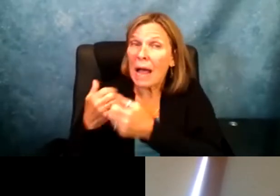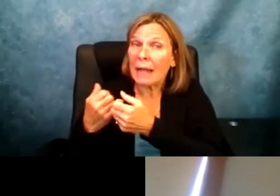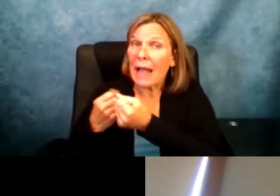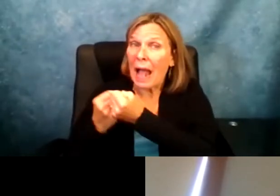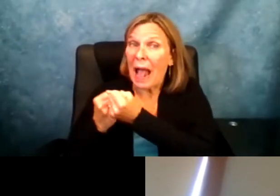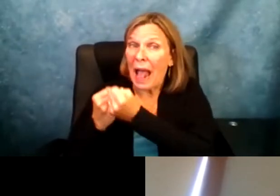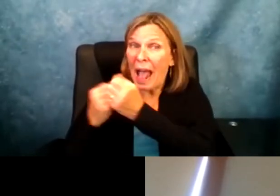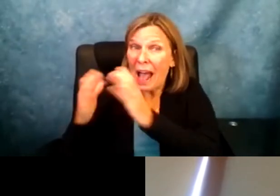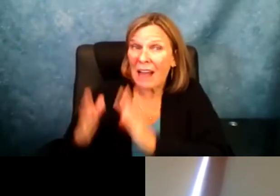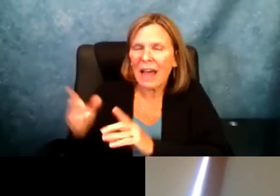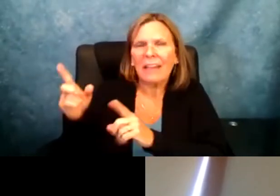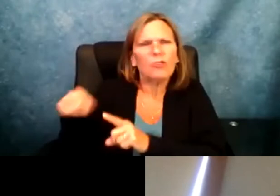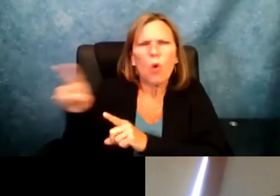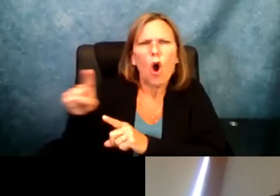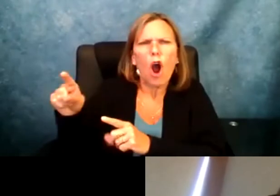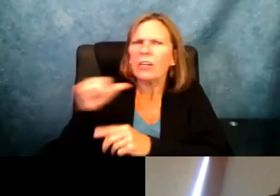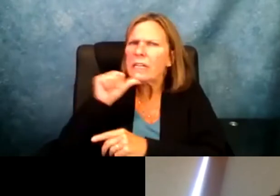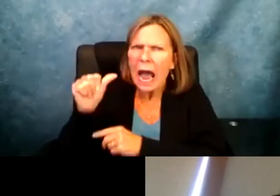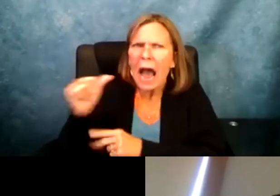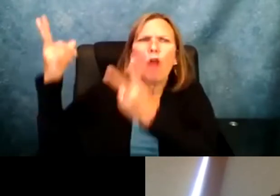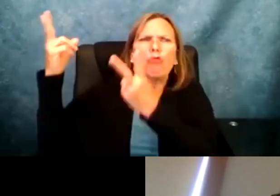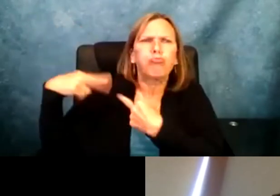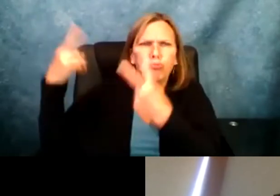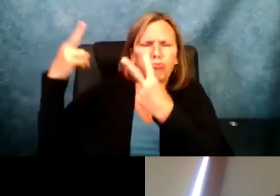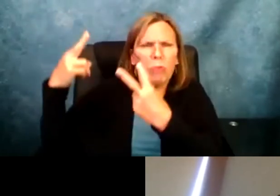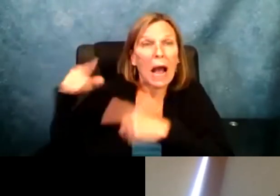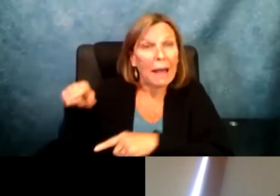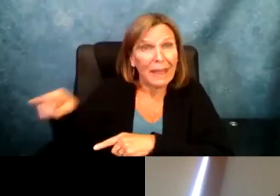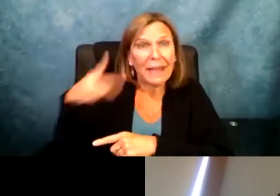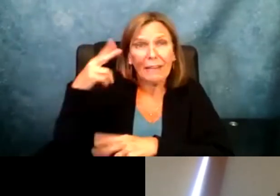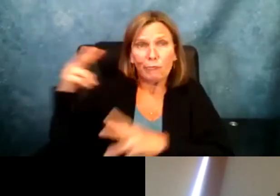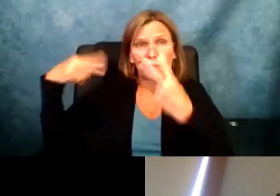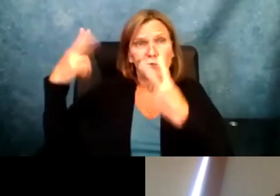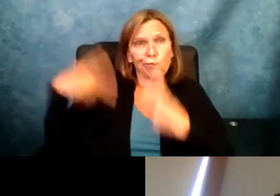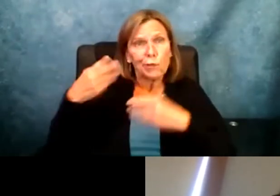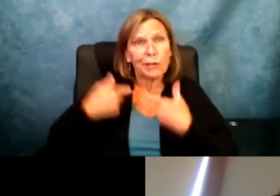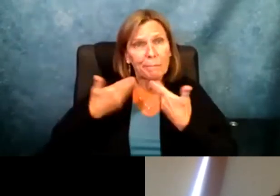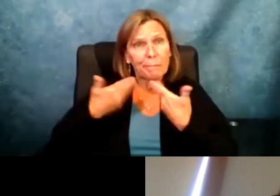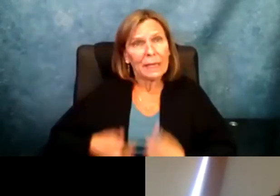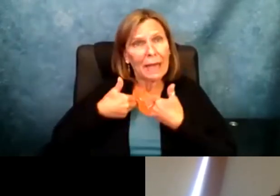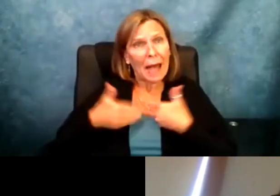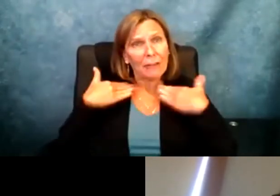and in those situations I have found that my allies are the people who don't